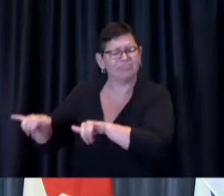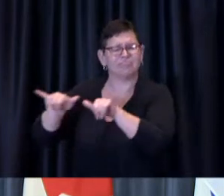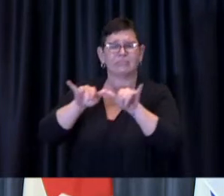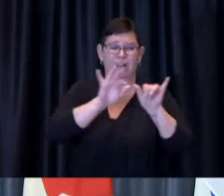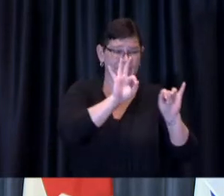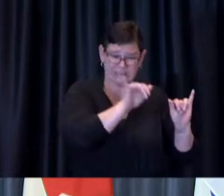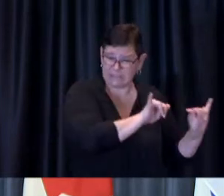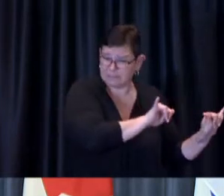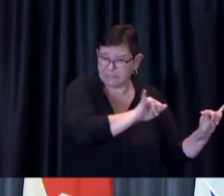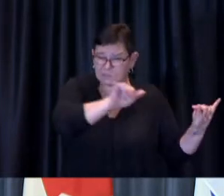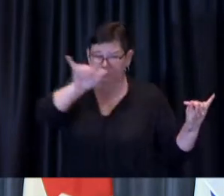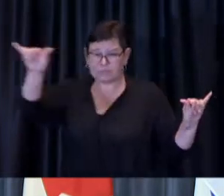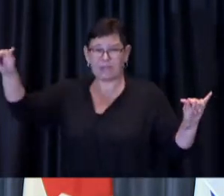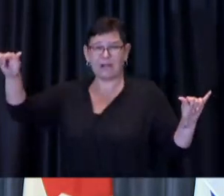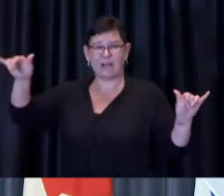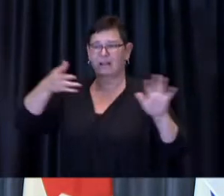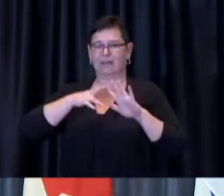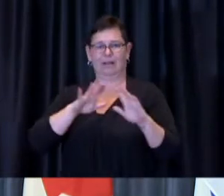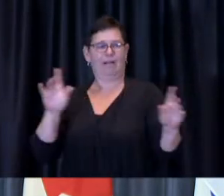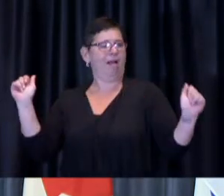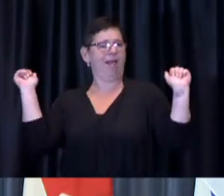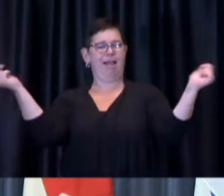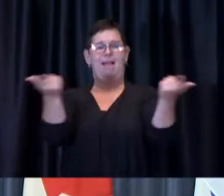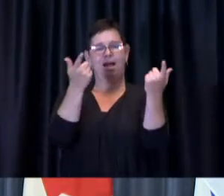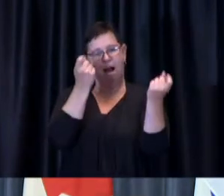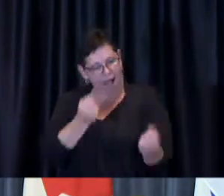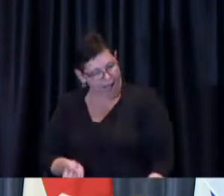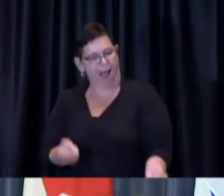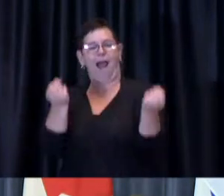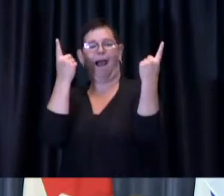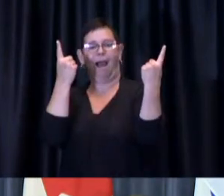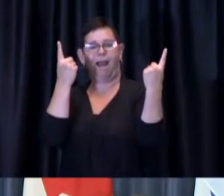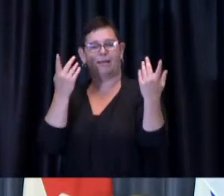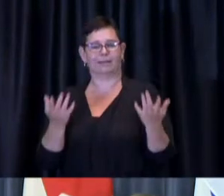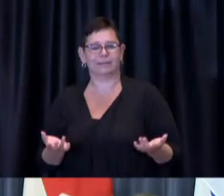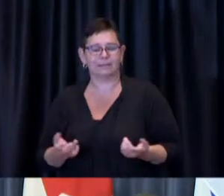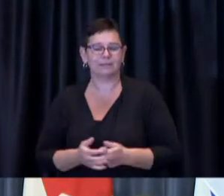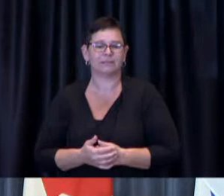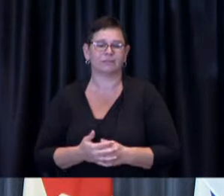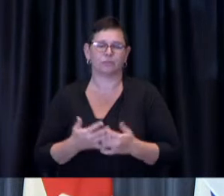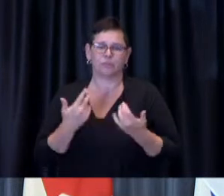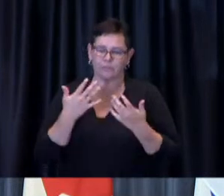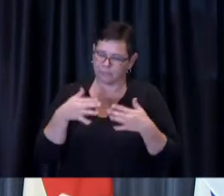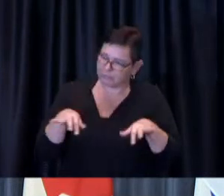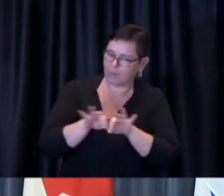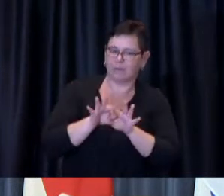understand what those policies are how it keeps them safe and so on uh so i i we will have more